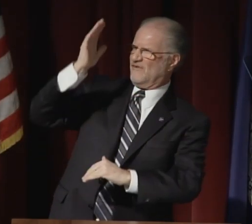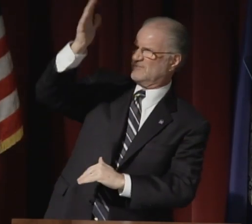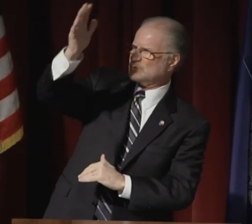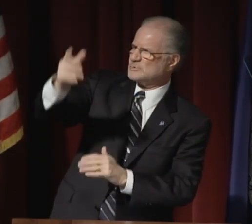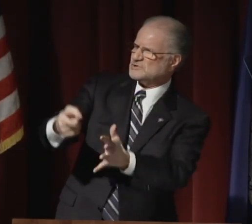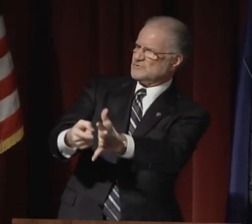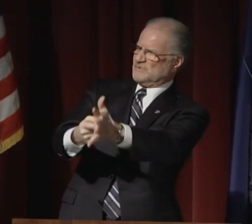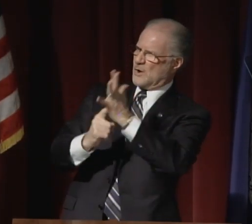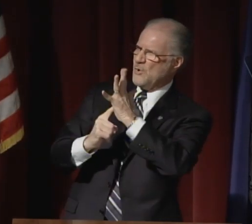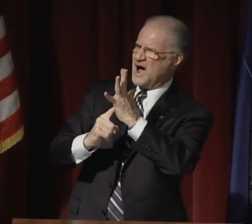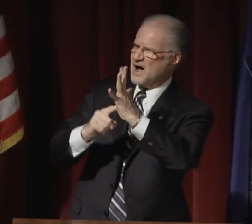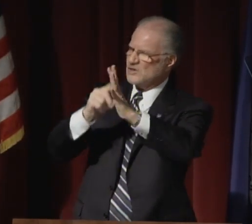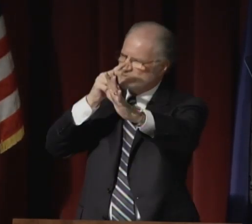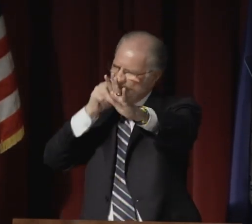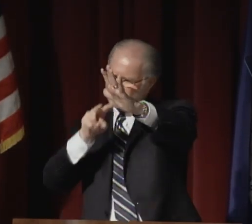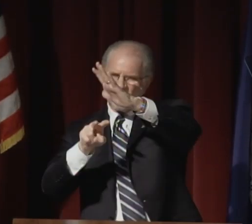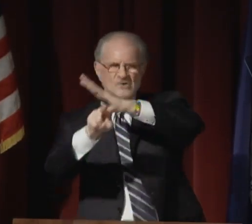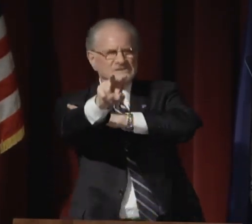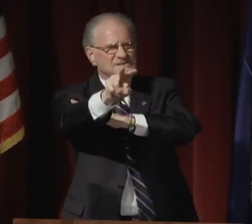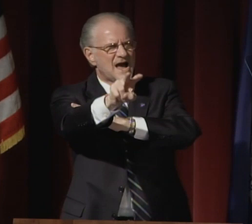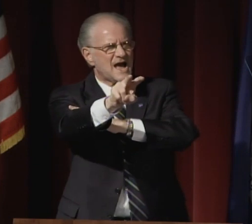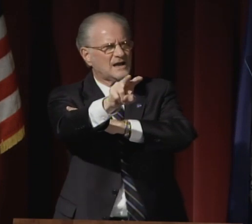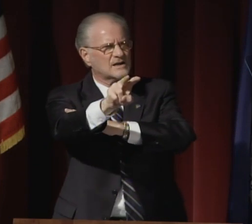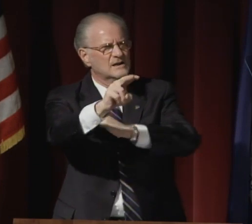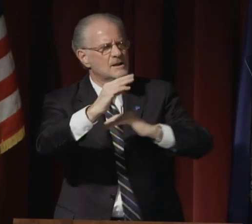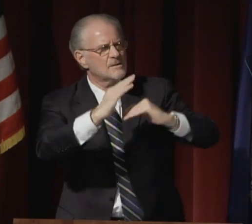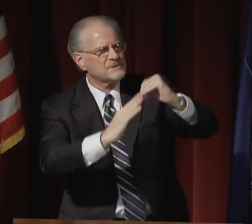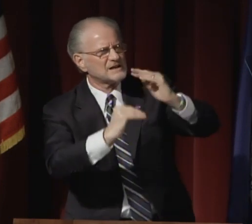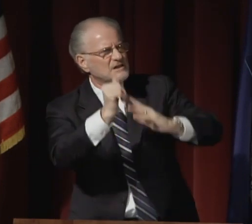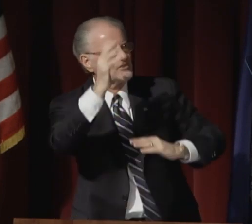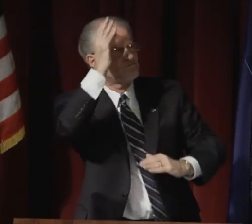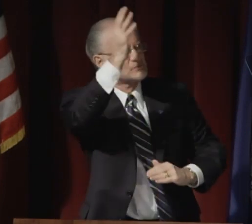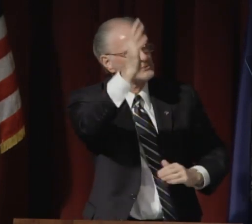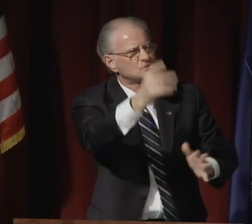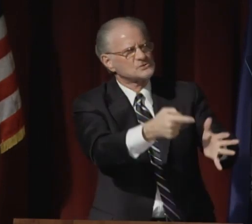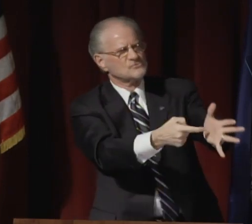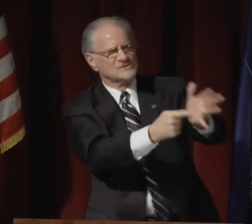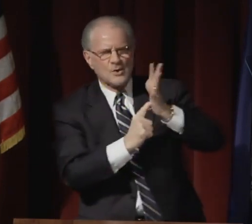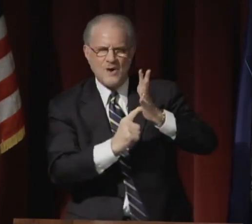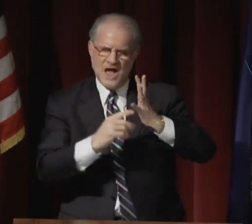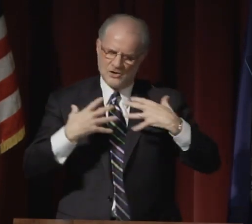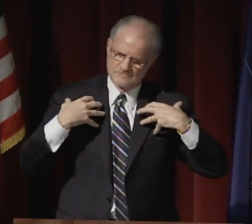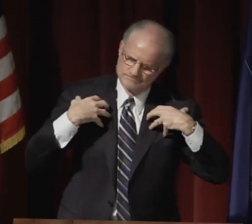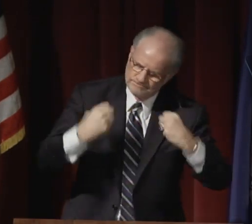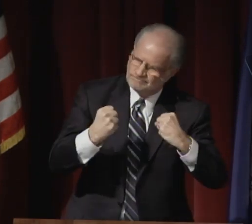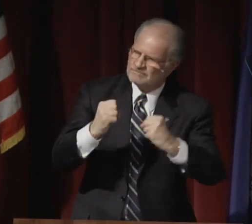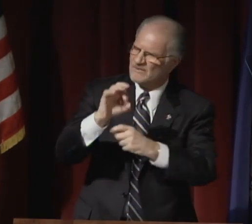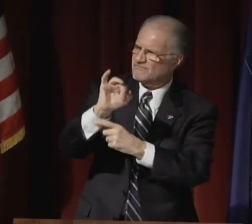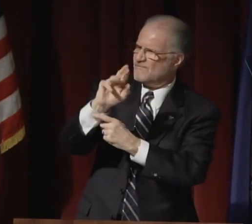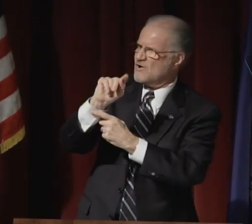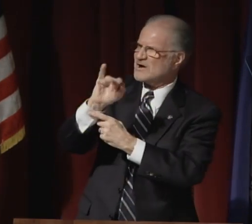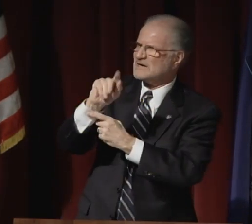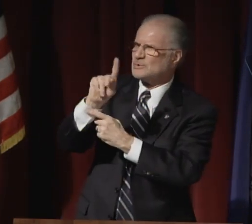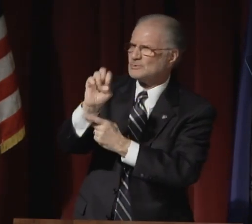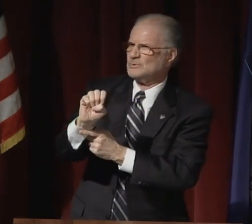Building the future requires foresight.